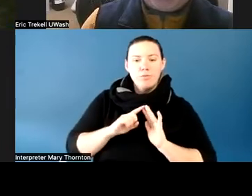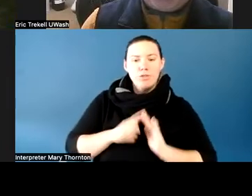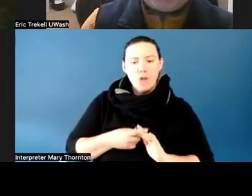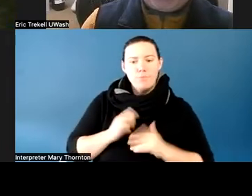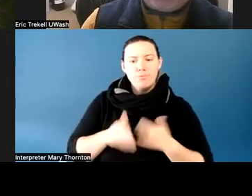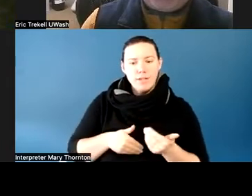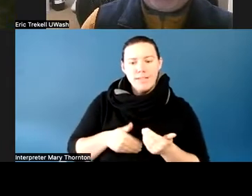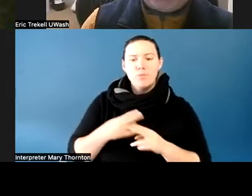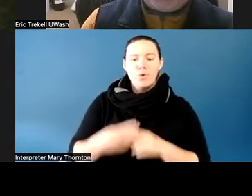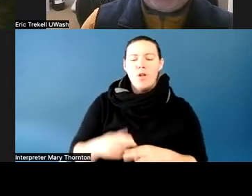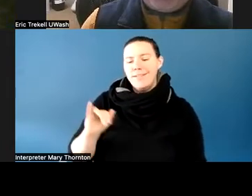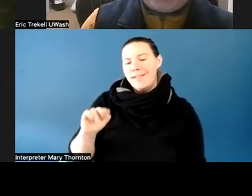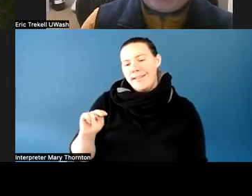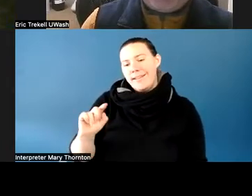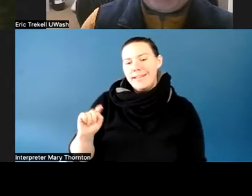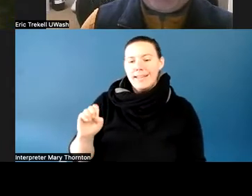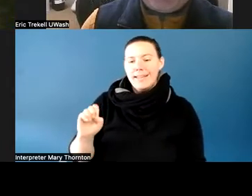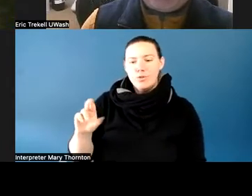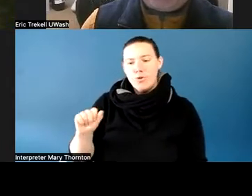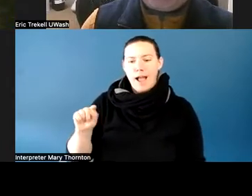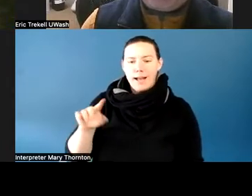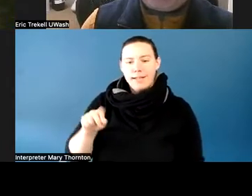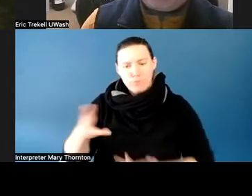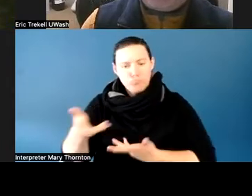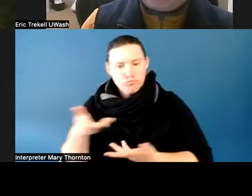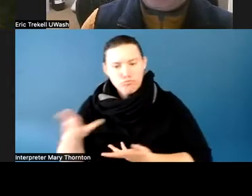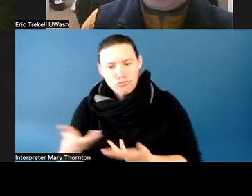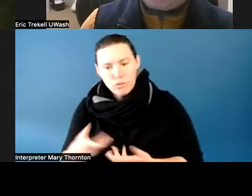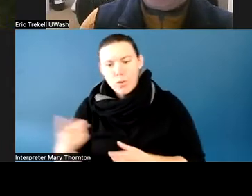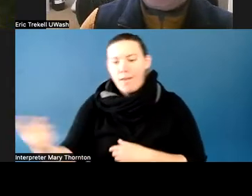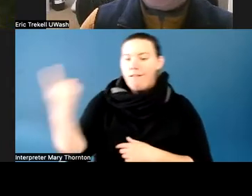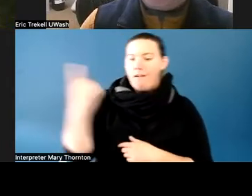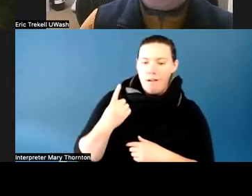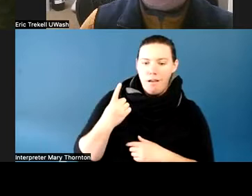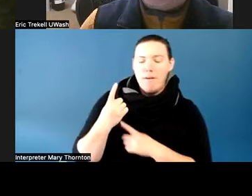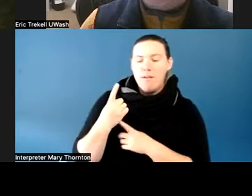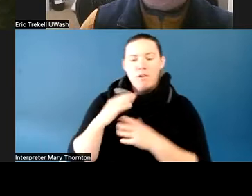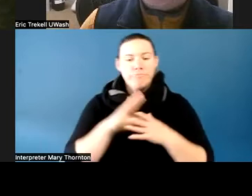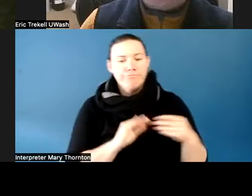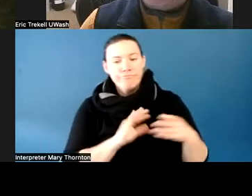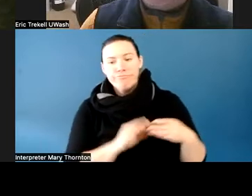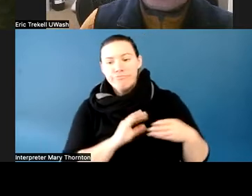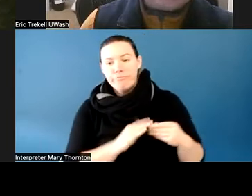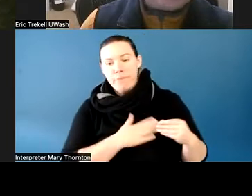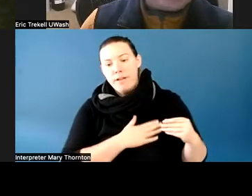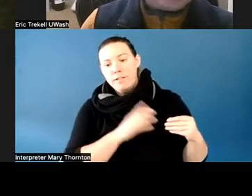and will talk to us about the conditions or disabilities that they're managing, how that kind of impacts them in the educational environment,